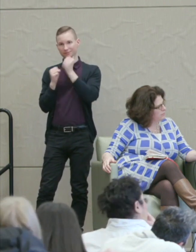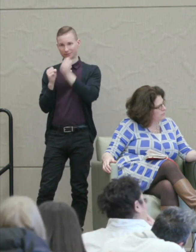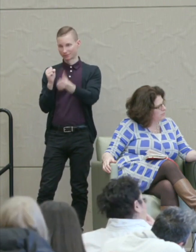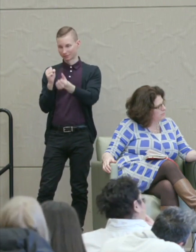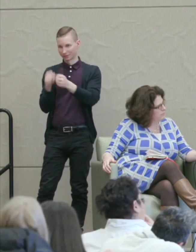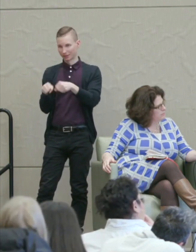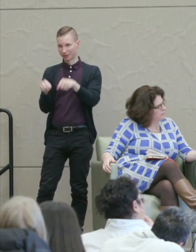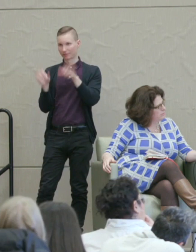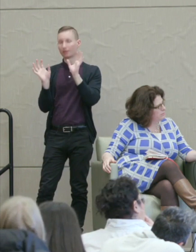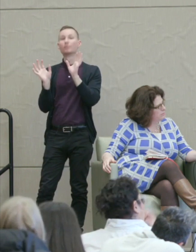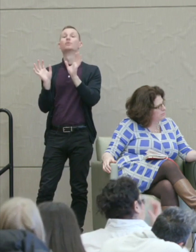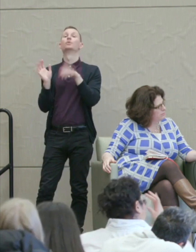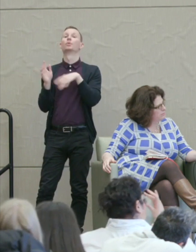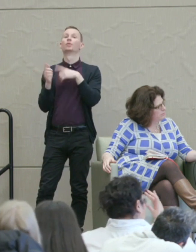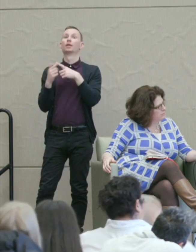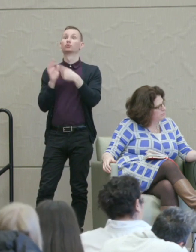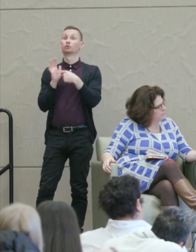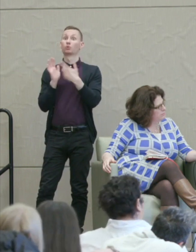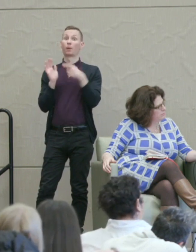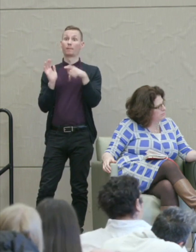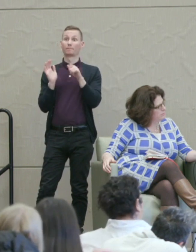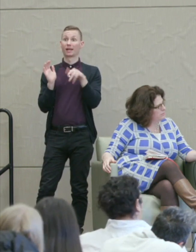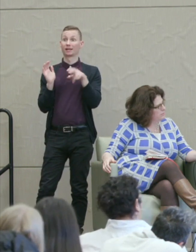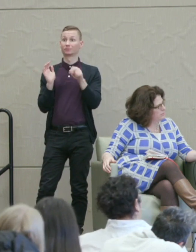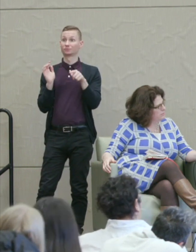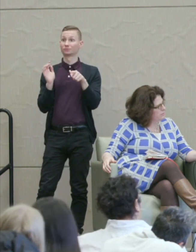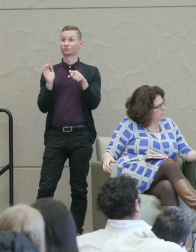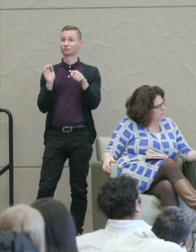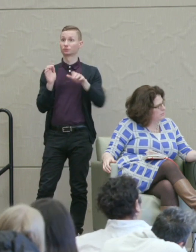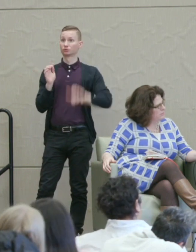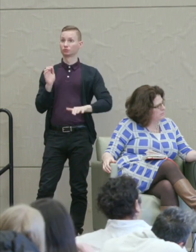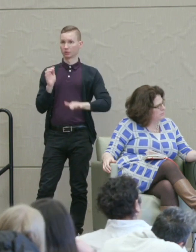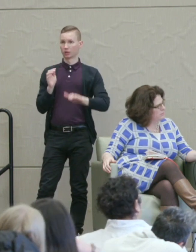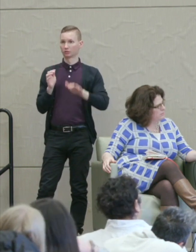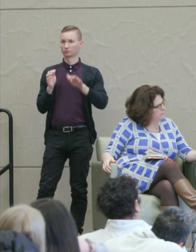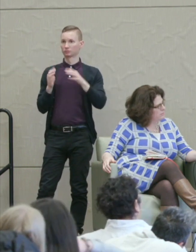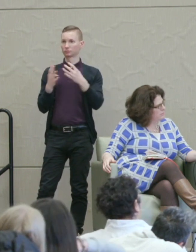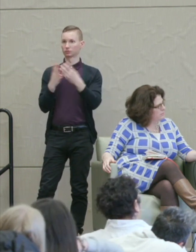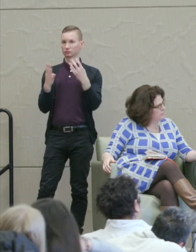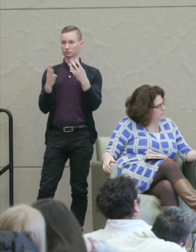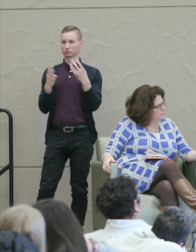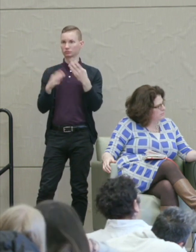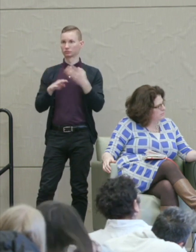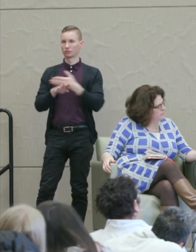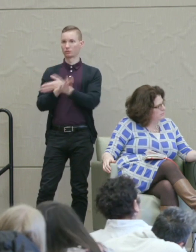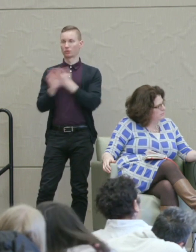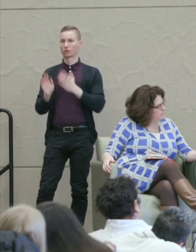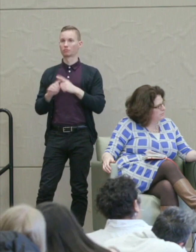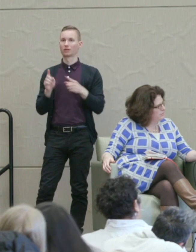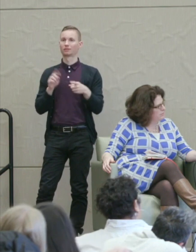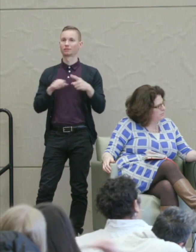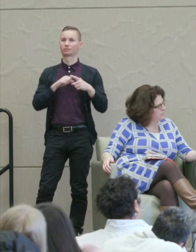And it shows you and Paton was a juvenile justice reformer, but he was fired from his job because he didn't lock them up.